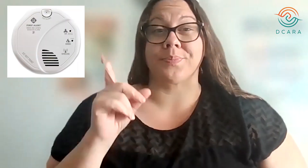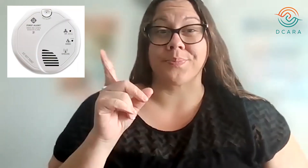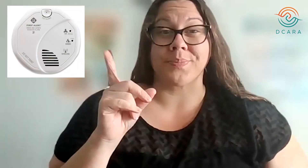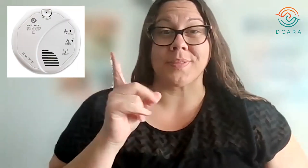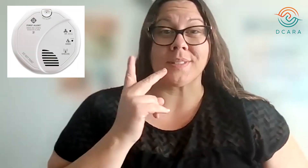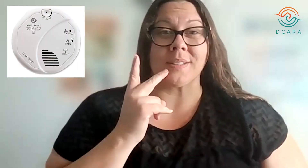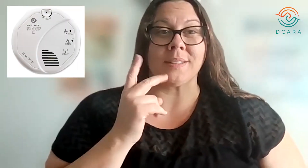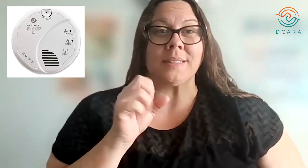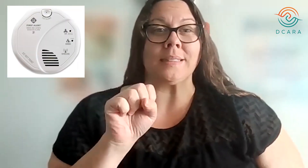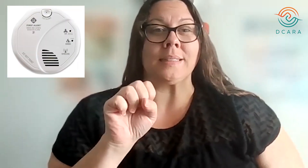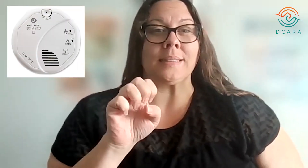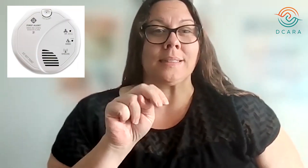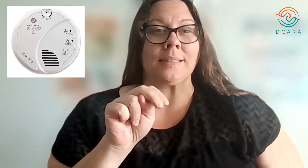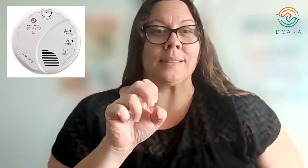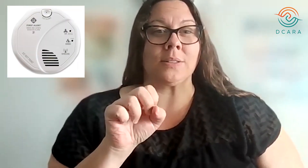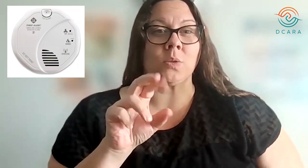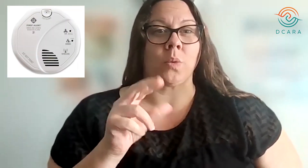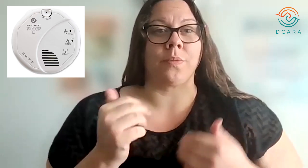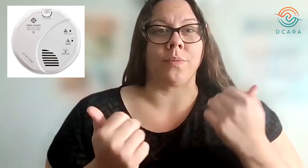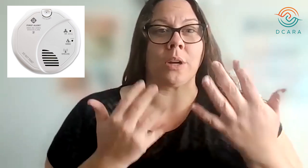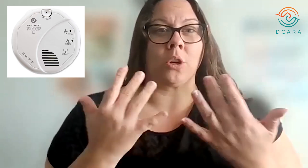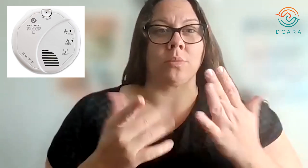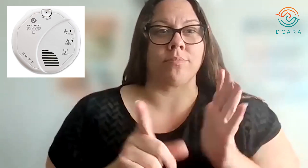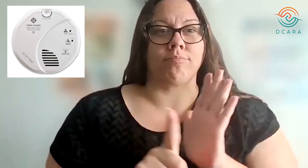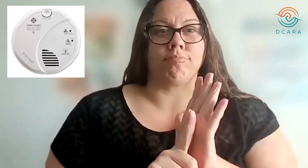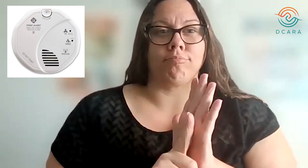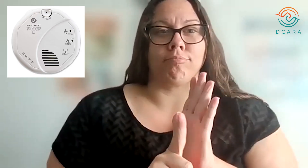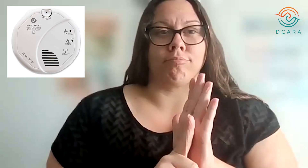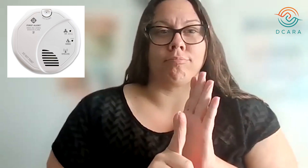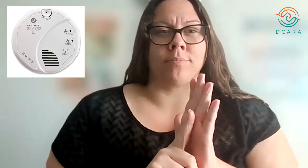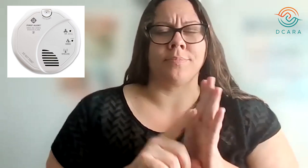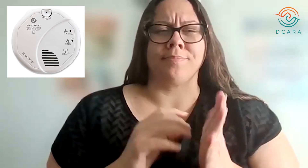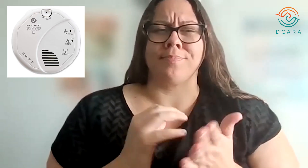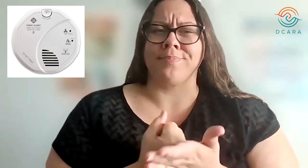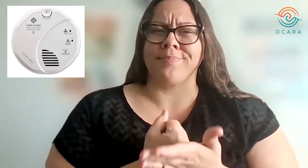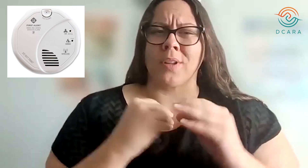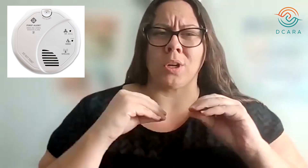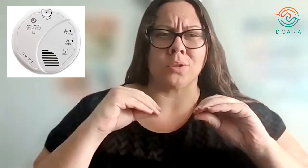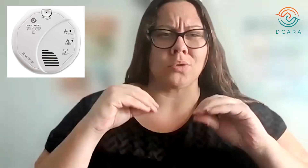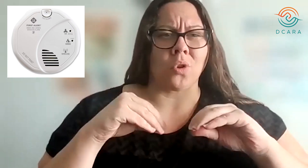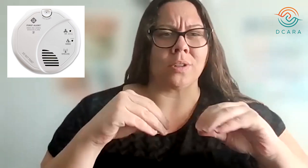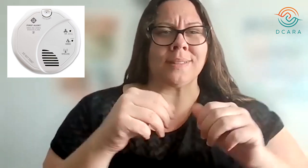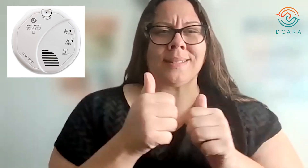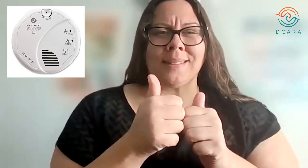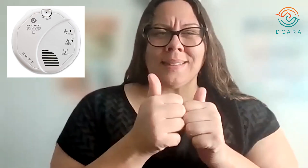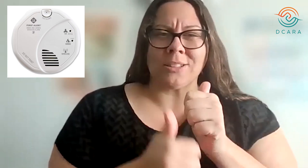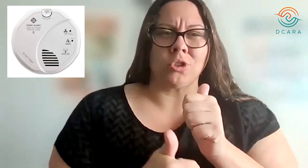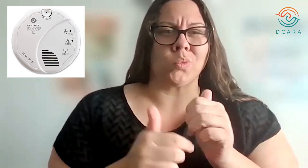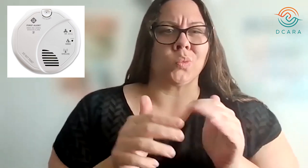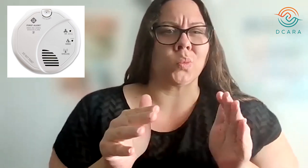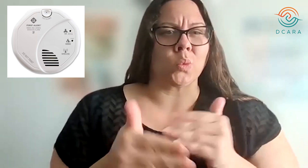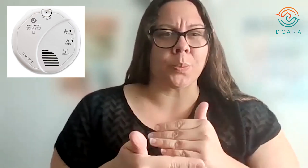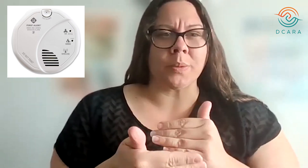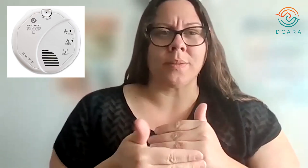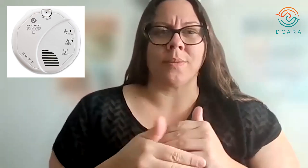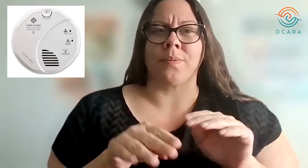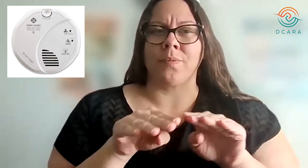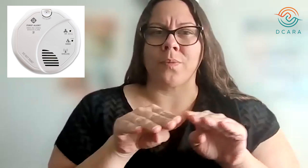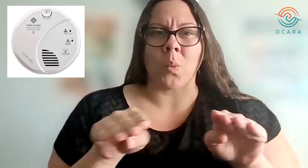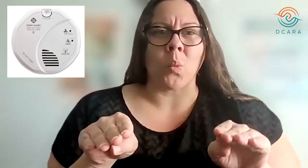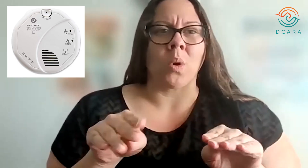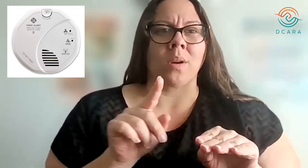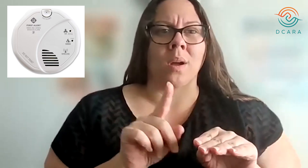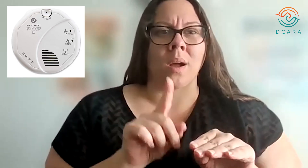Install dual sensor smoke alarms on each floor